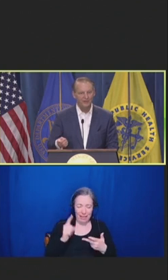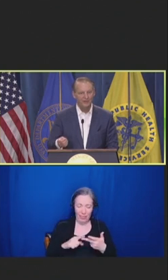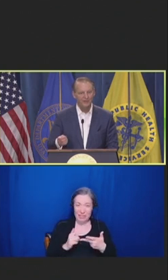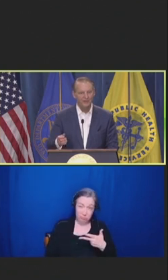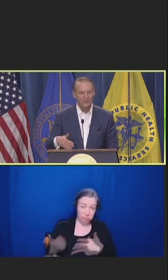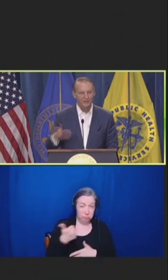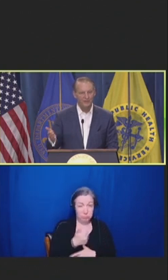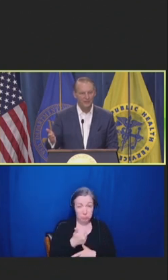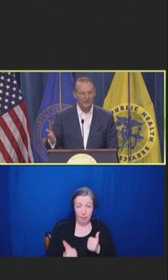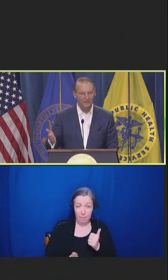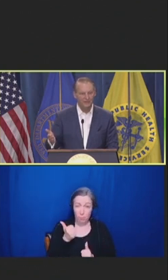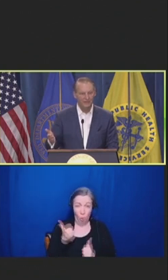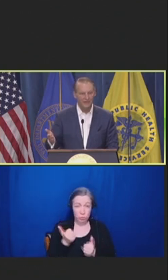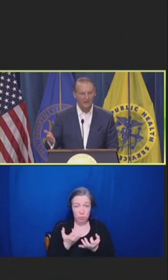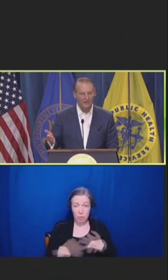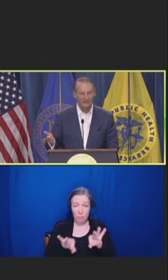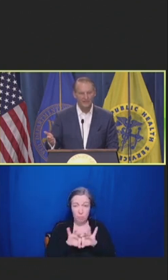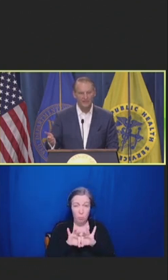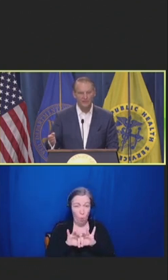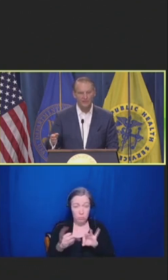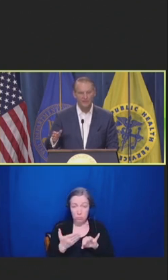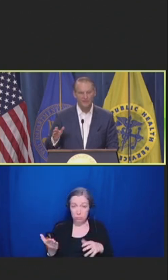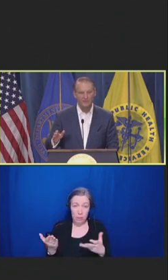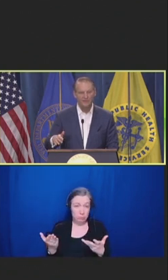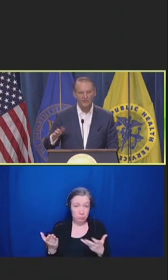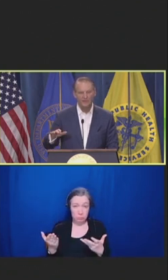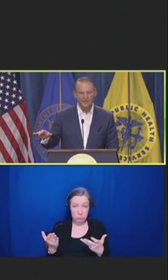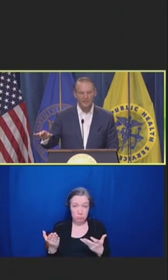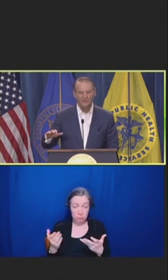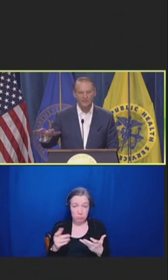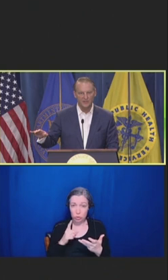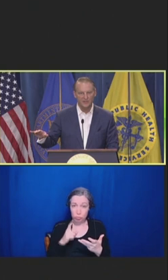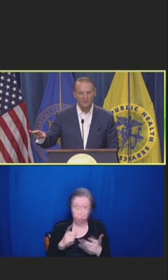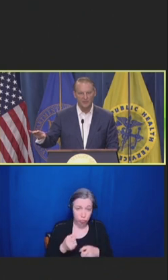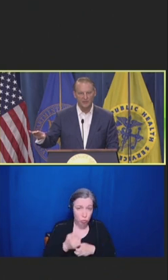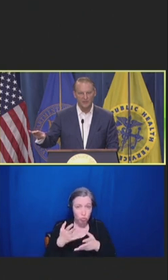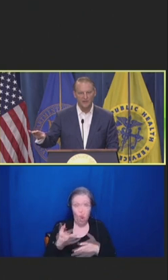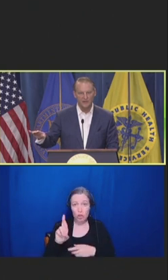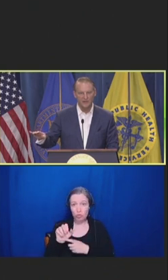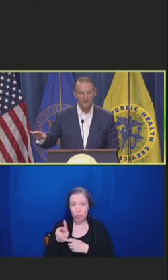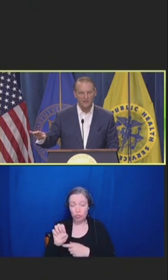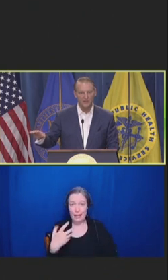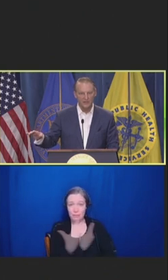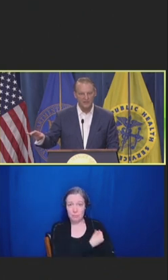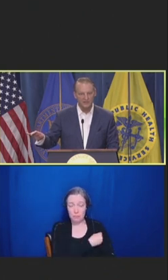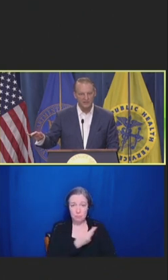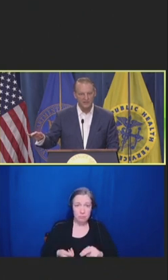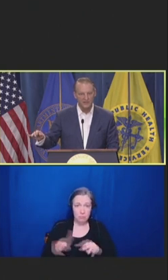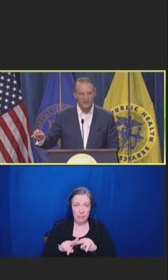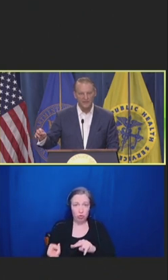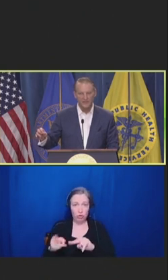we could address to drive higher vaccination rates, particularly in decentralized primary care practices.